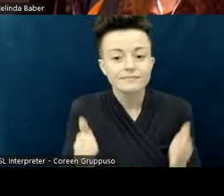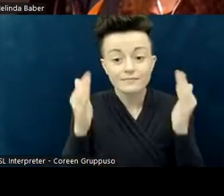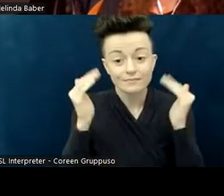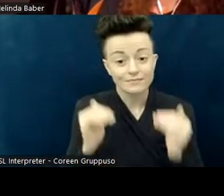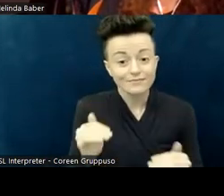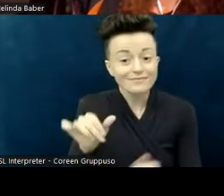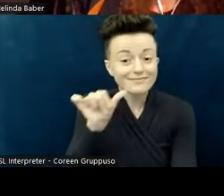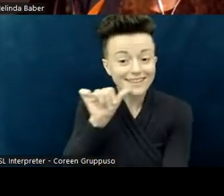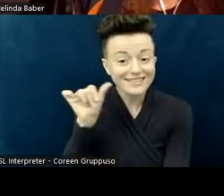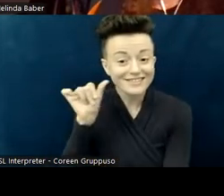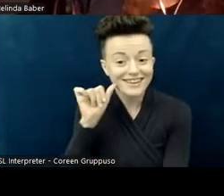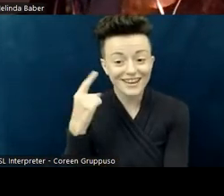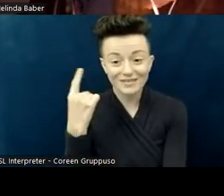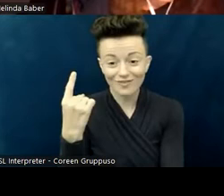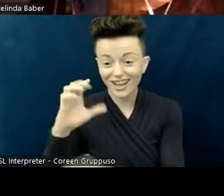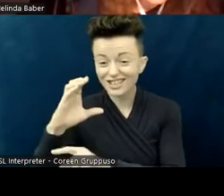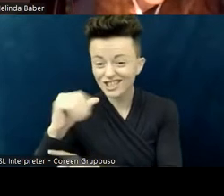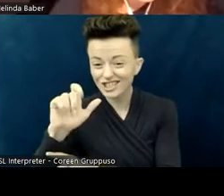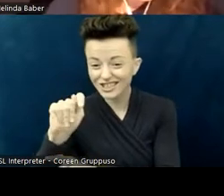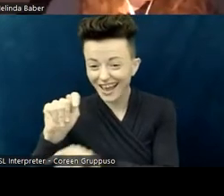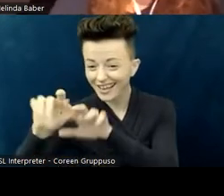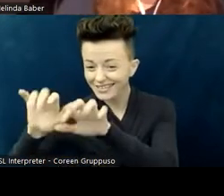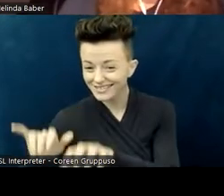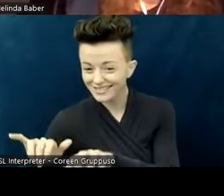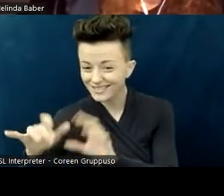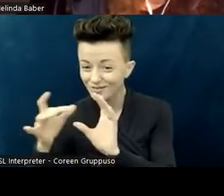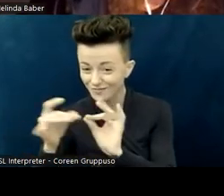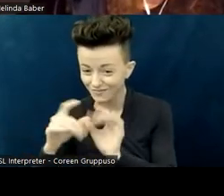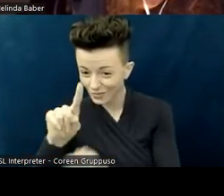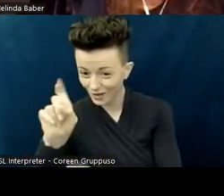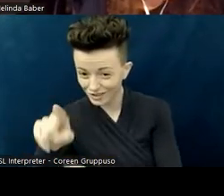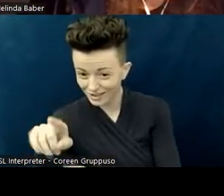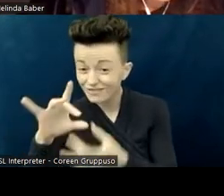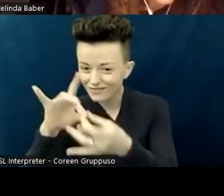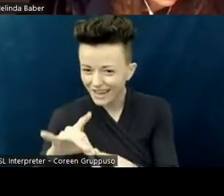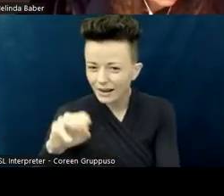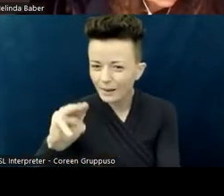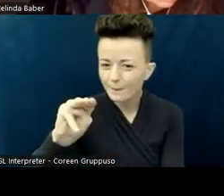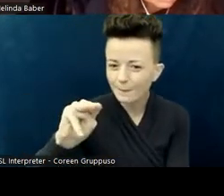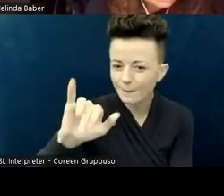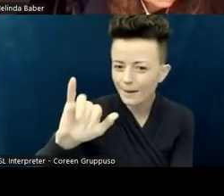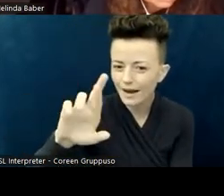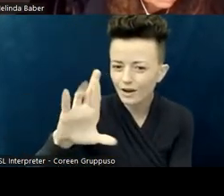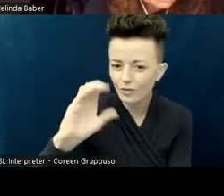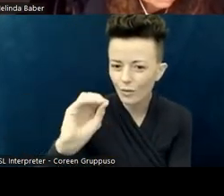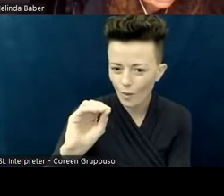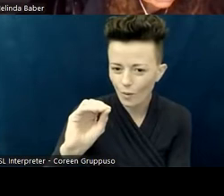I know some of you said "ableism," this was a new term to you, and so I'm assuming "privilege" and "microaggressions"